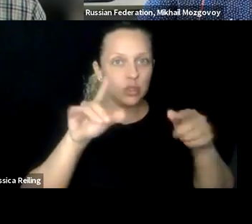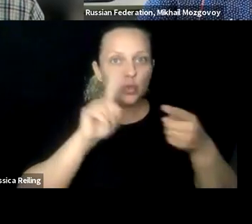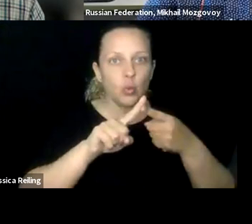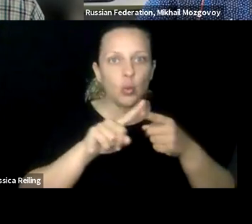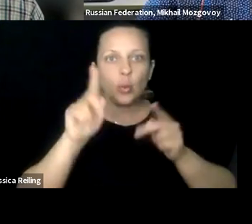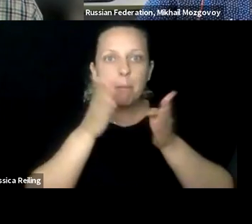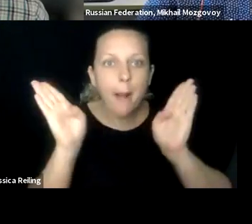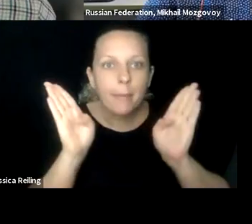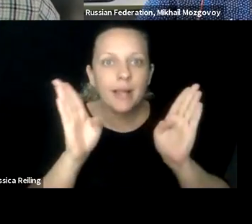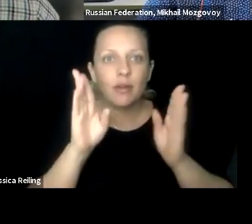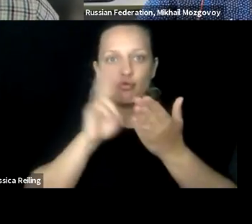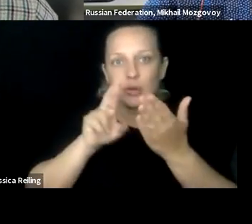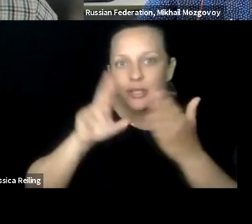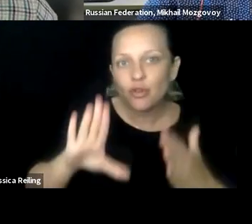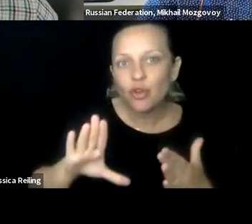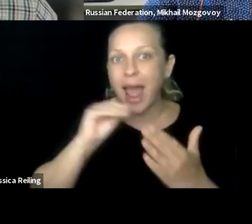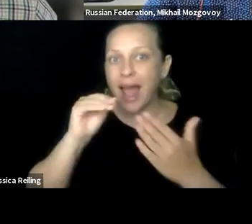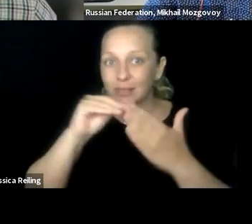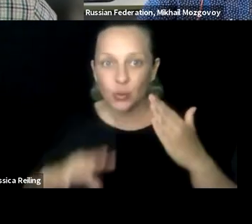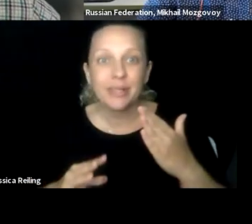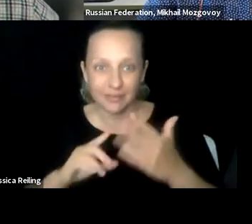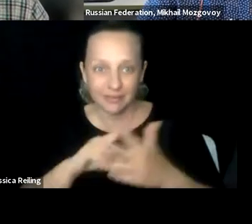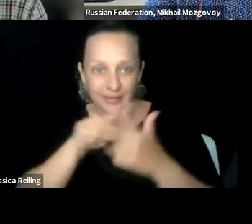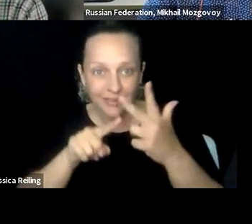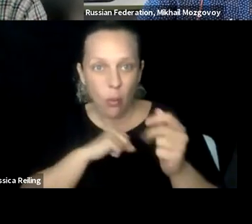that research. And share it with the public, and with other